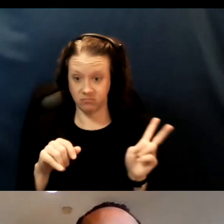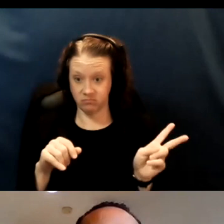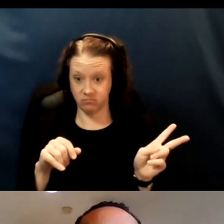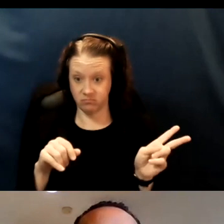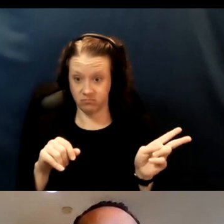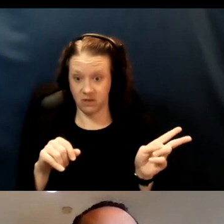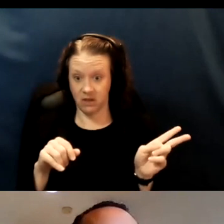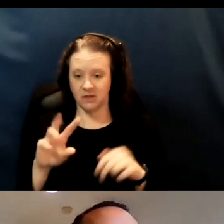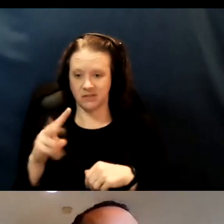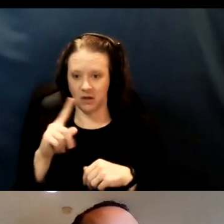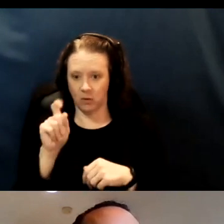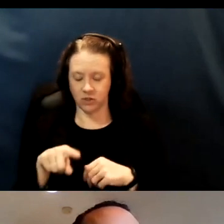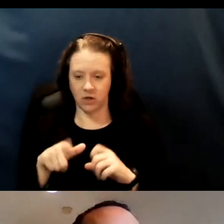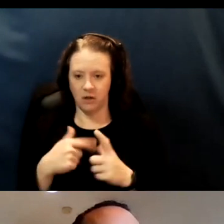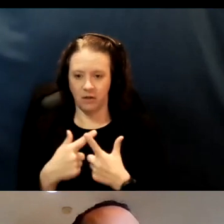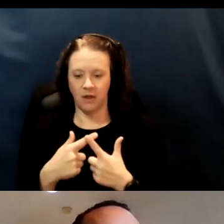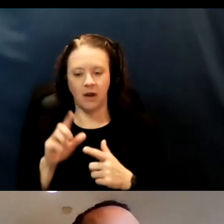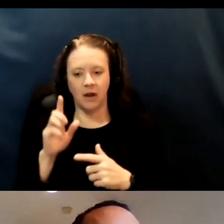and they're scheduled for an appointment.